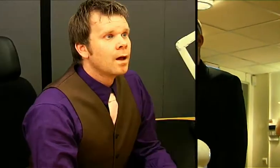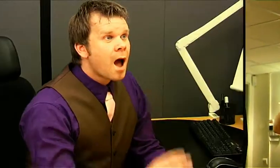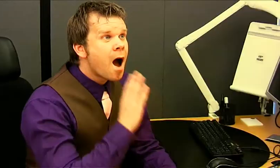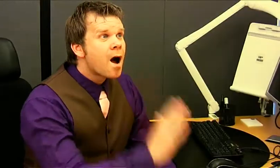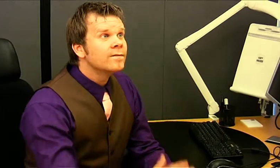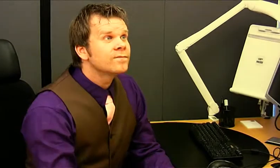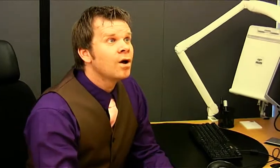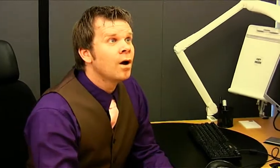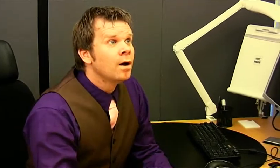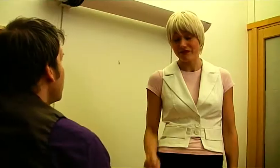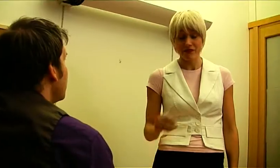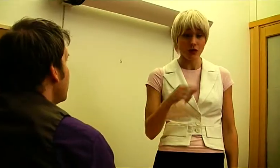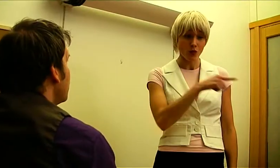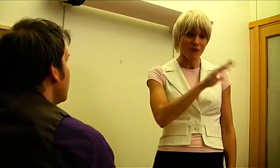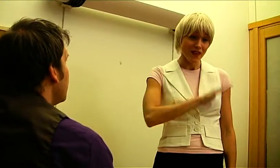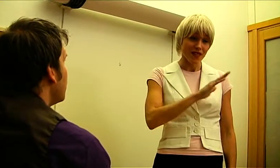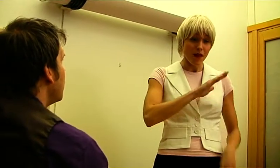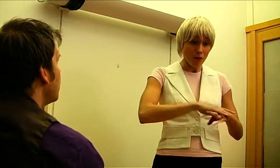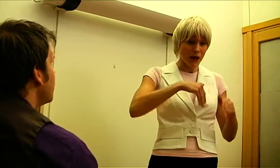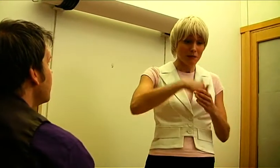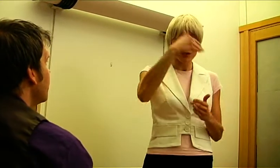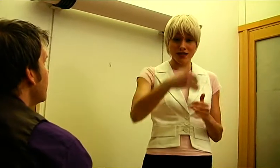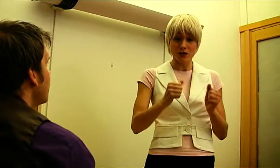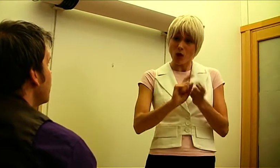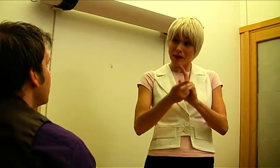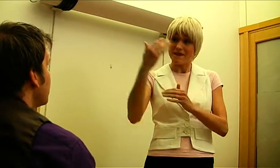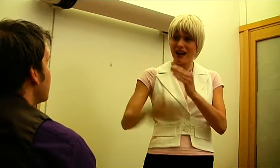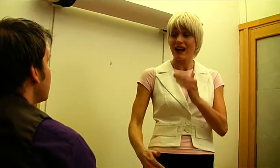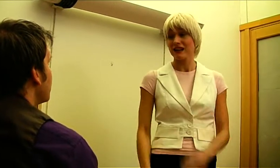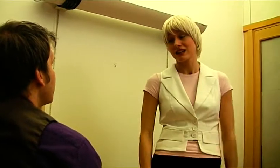Are you serious? Yes, they are waiting for the website to be ready.